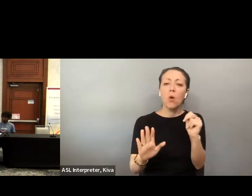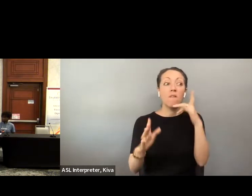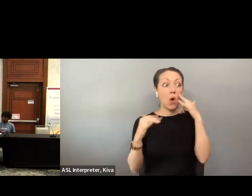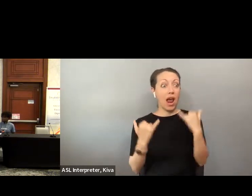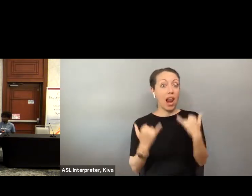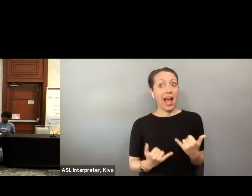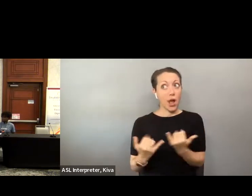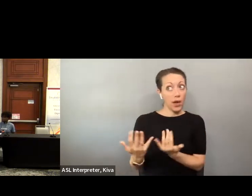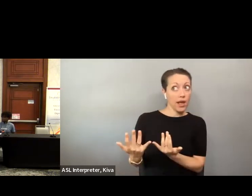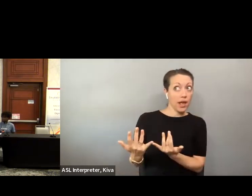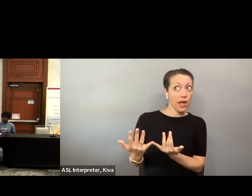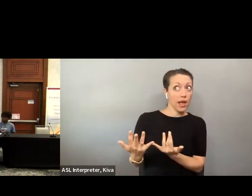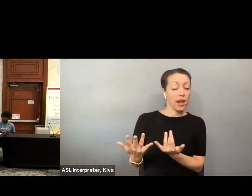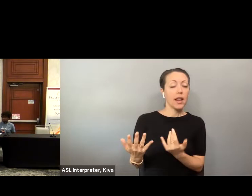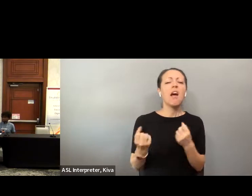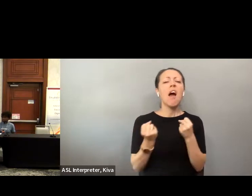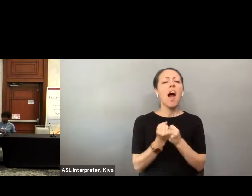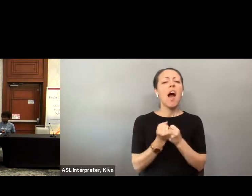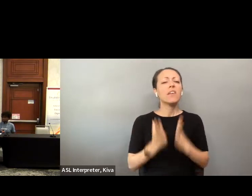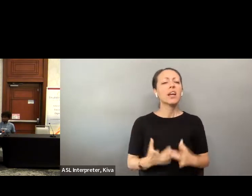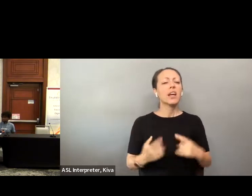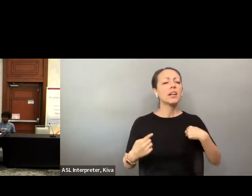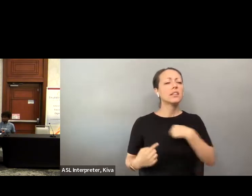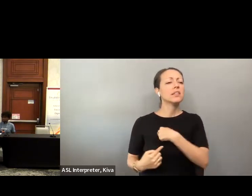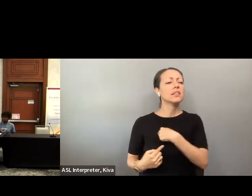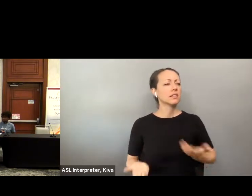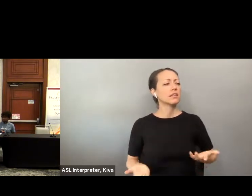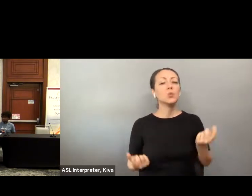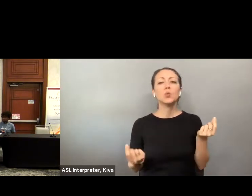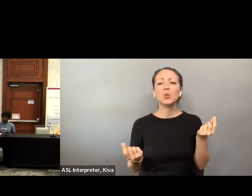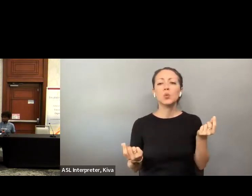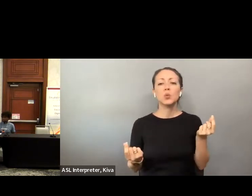know they will eventually, things change, but in the